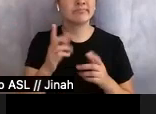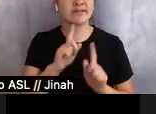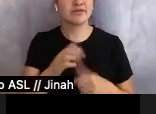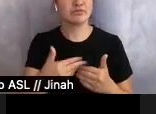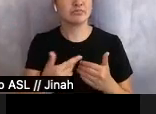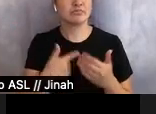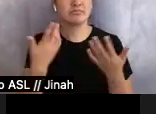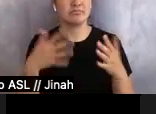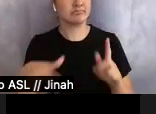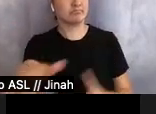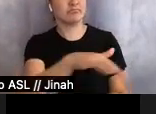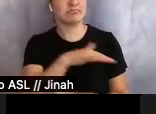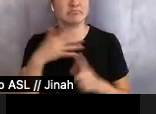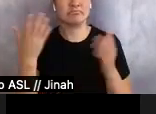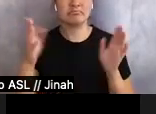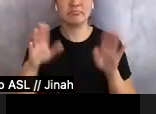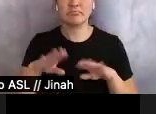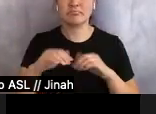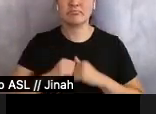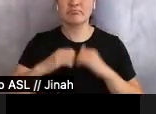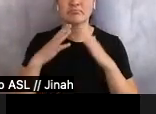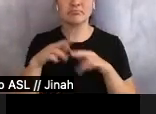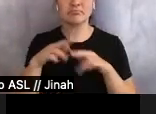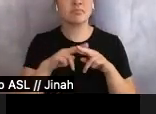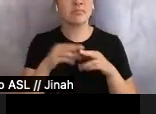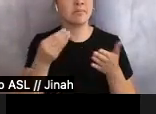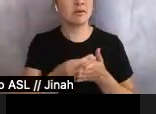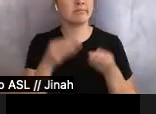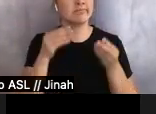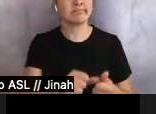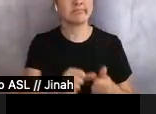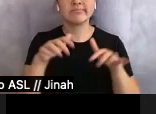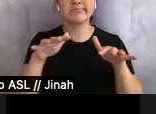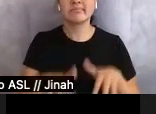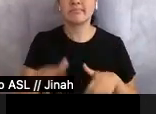opened with railroad money to be settled by German Americans and those comfortable with living with